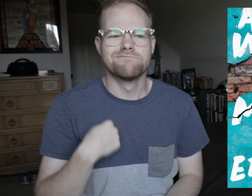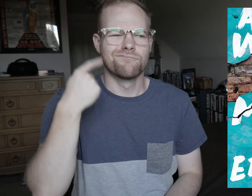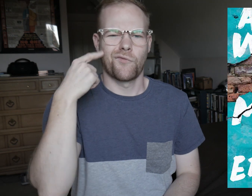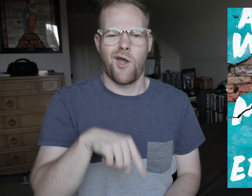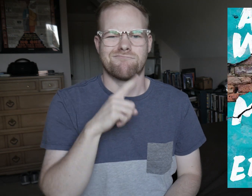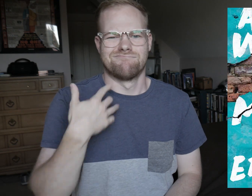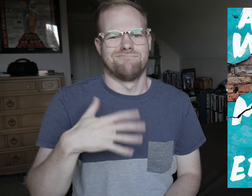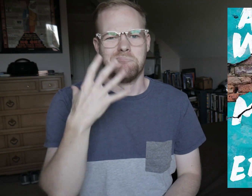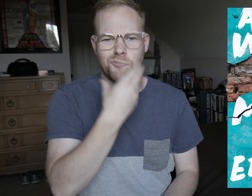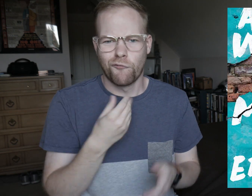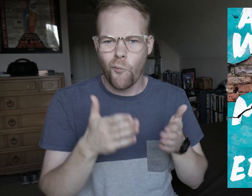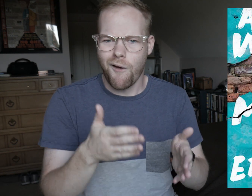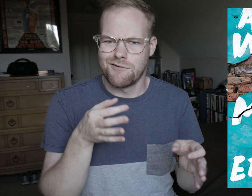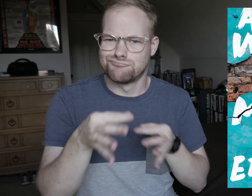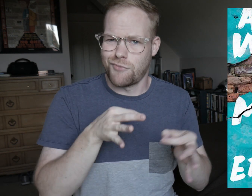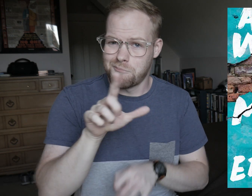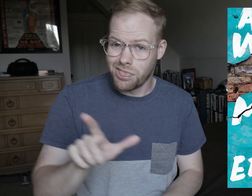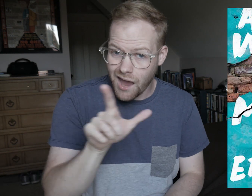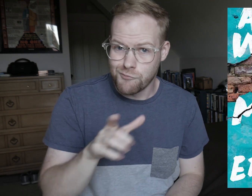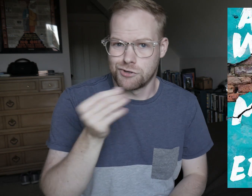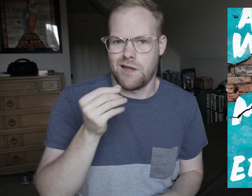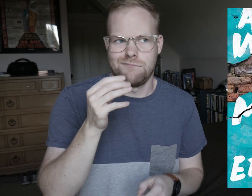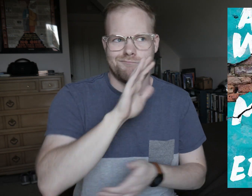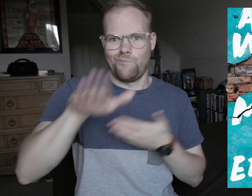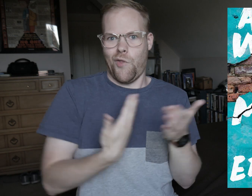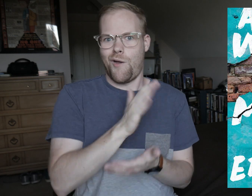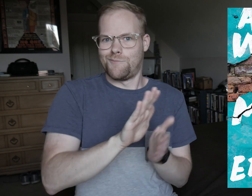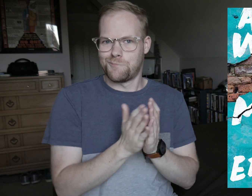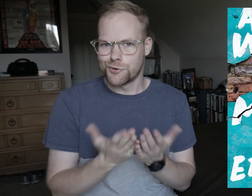I thought that this was a beautiful way to describe a library and all of its books.